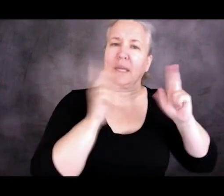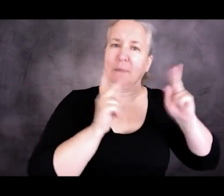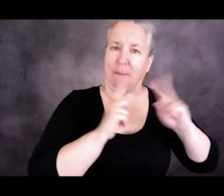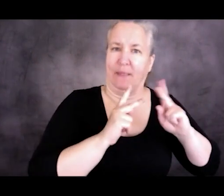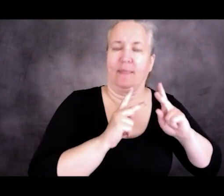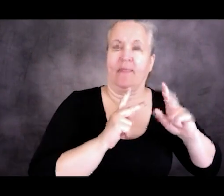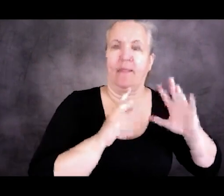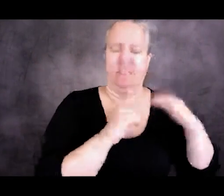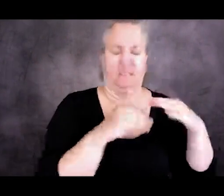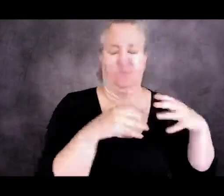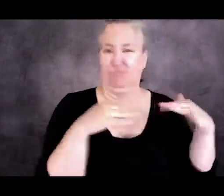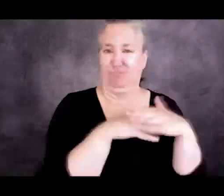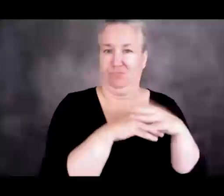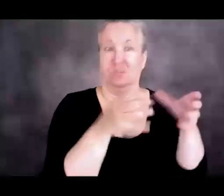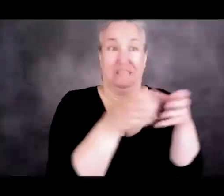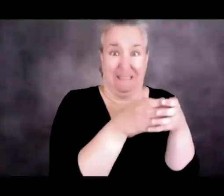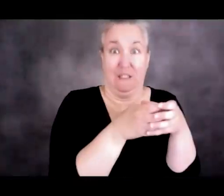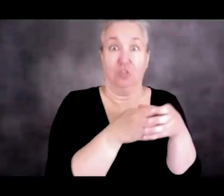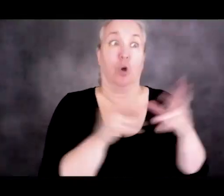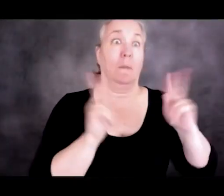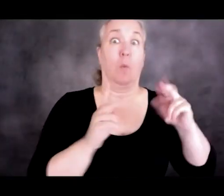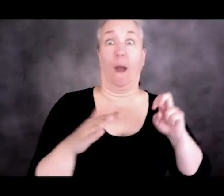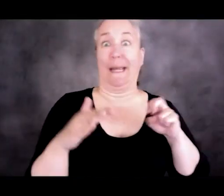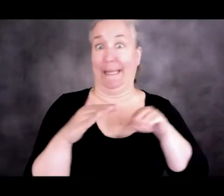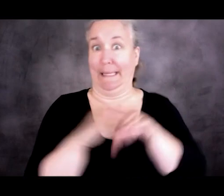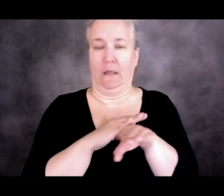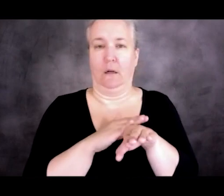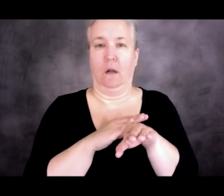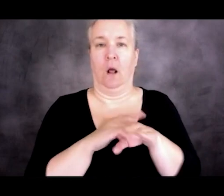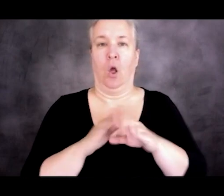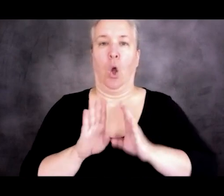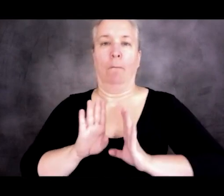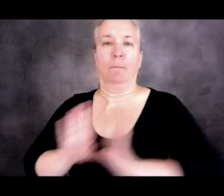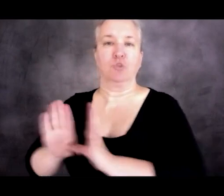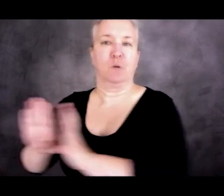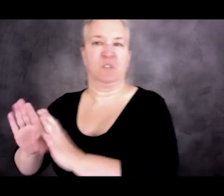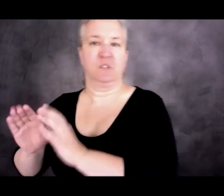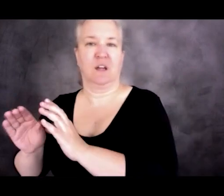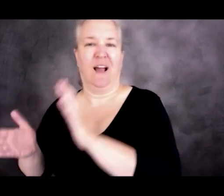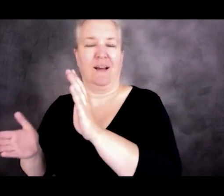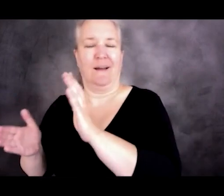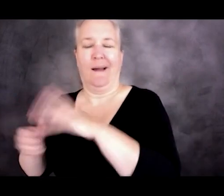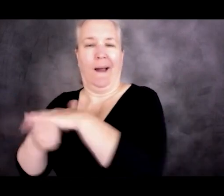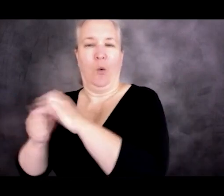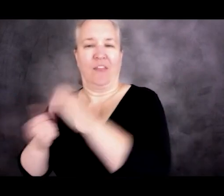into less populated areas, which are either more mountainous or more desert-like.